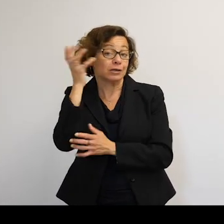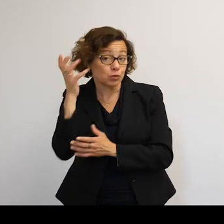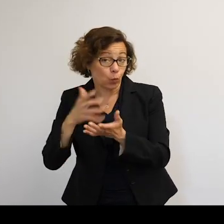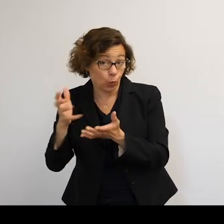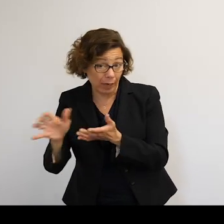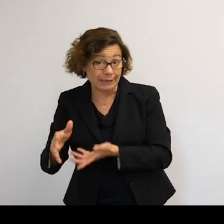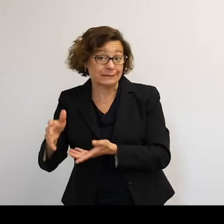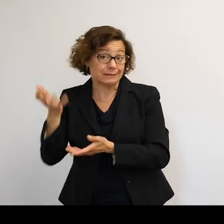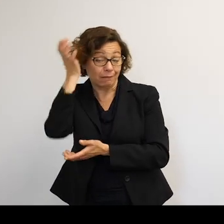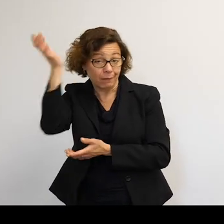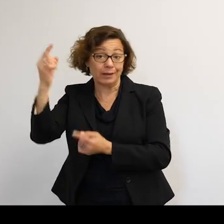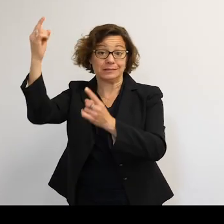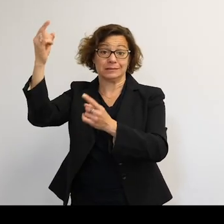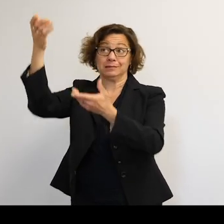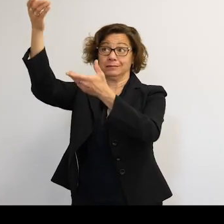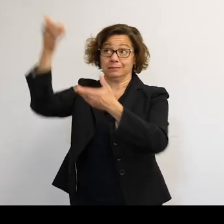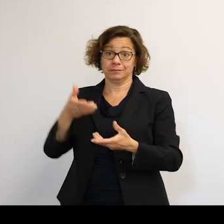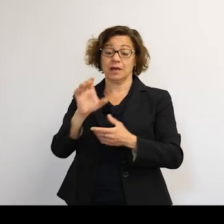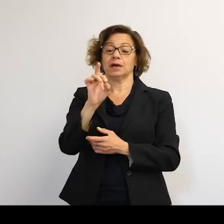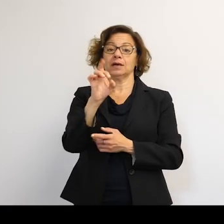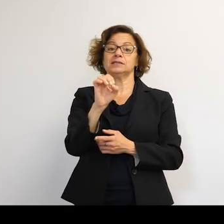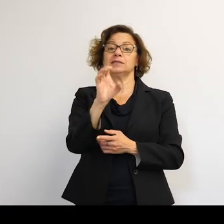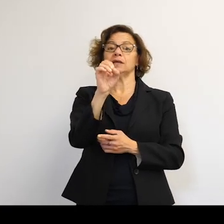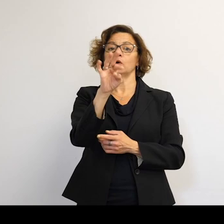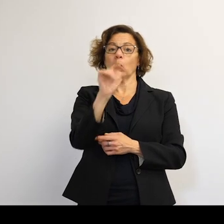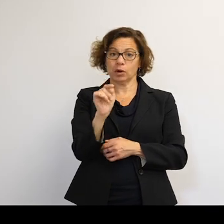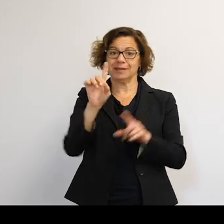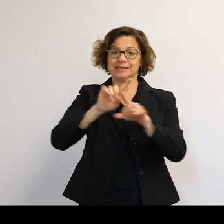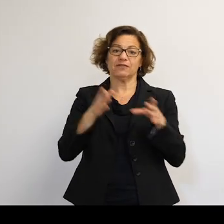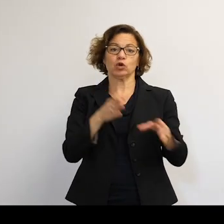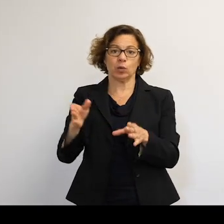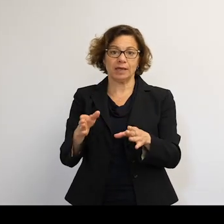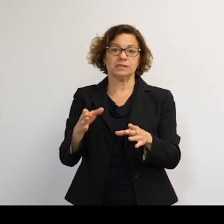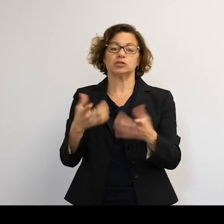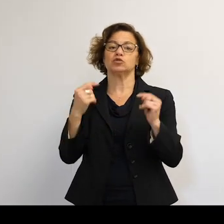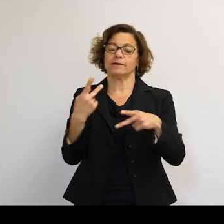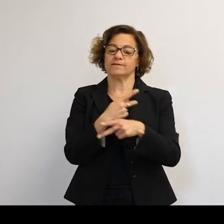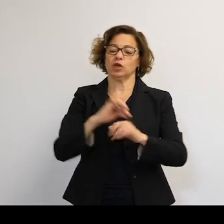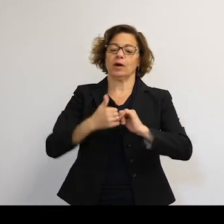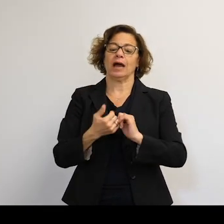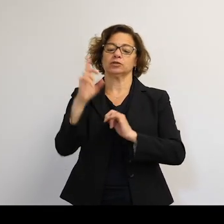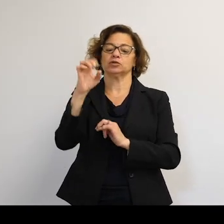we are now deorbiting those in a slightly different way to try and model-- to try and get a feeling for how we might eventually